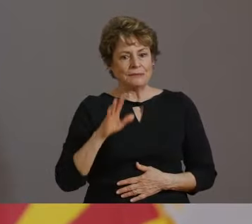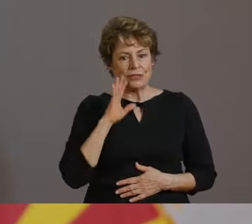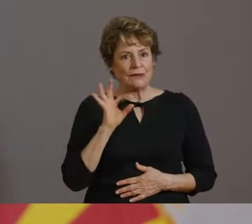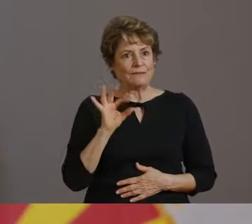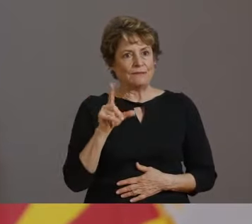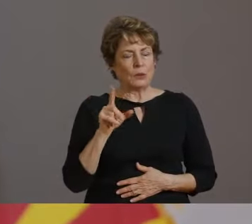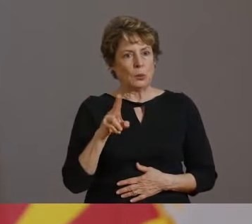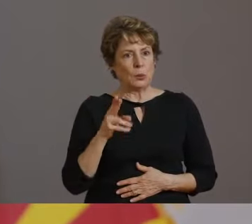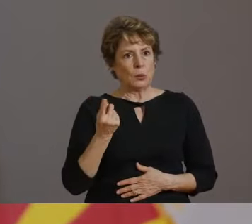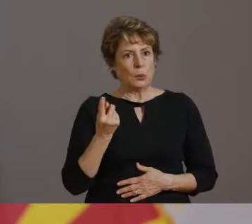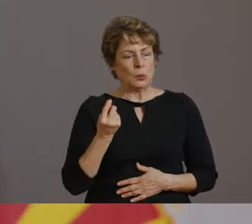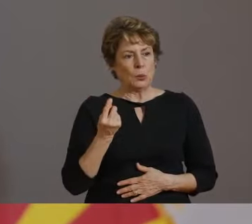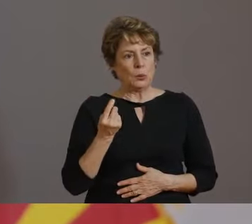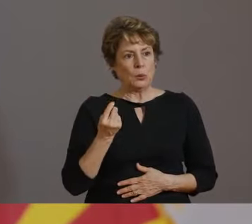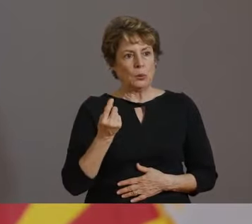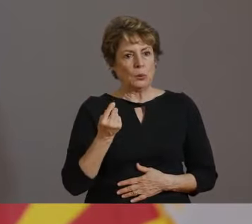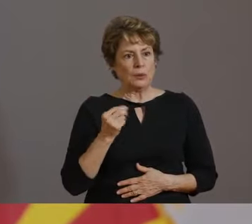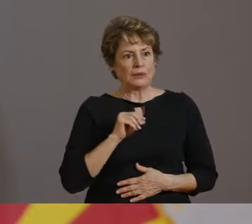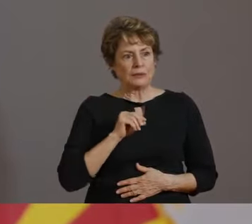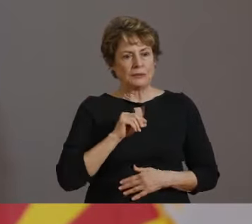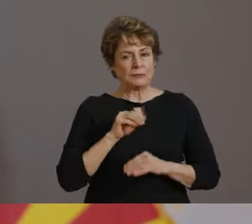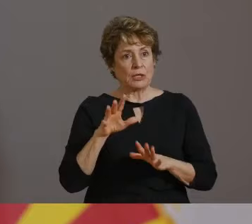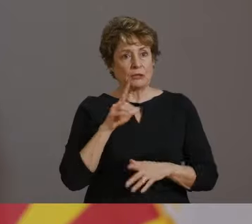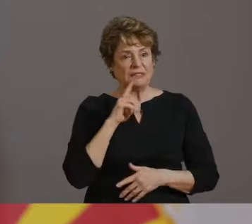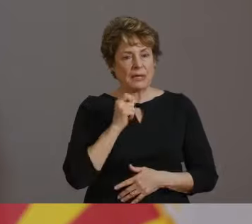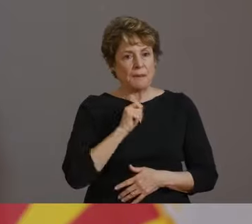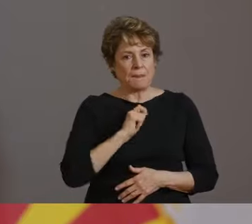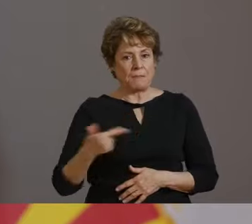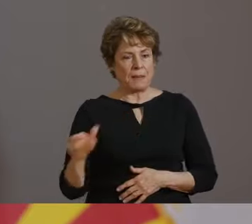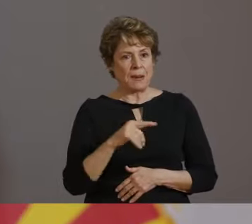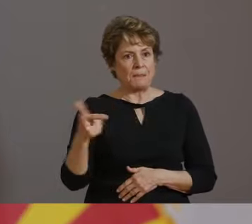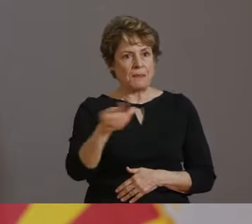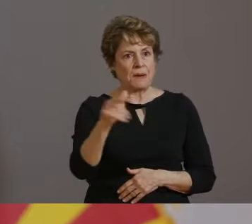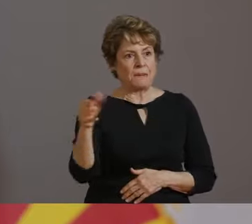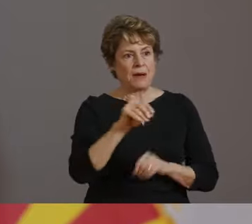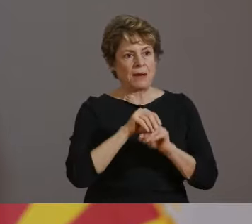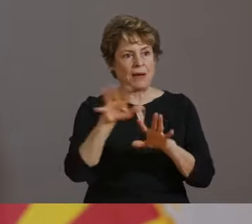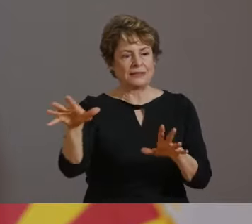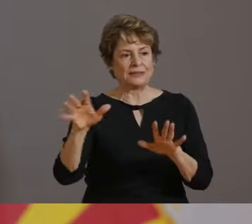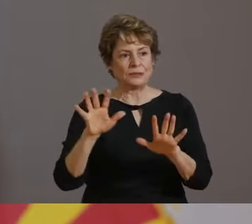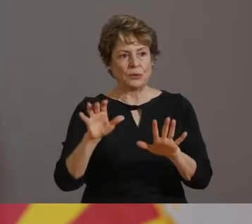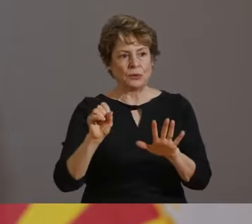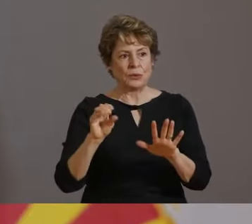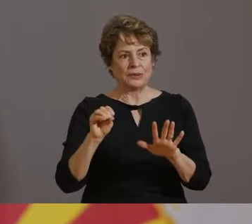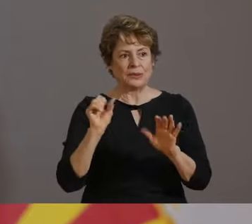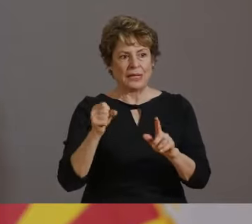I DON'T KNOW IF YOU REMEMBER LAST YEAR, BUT WE HAD OUR HIGHEST NUMBER OF FLU CASES RECORDED.